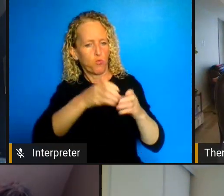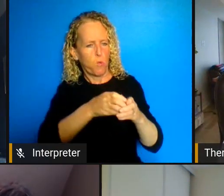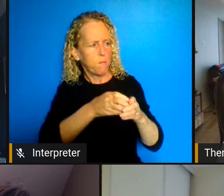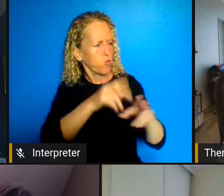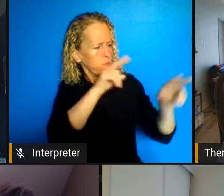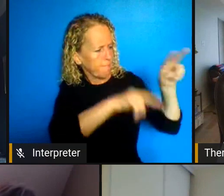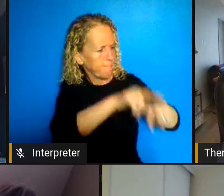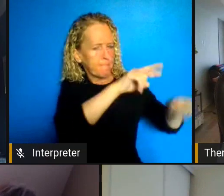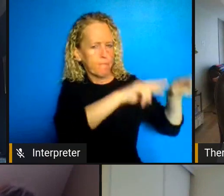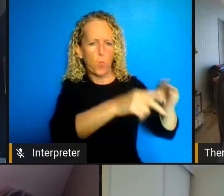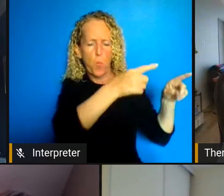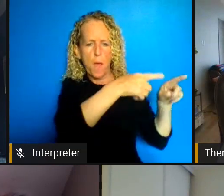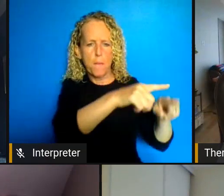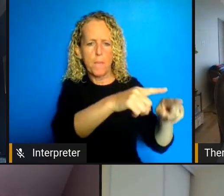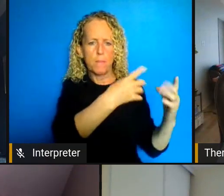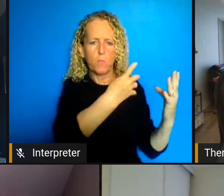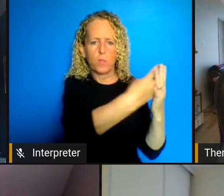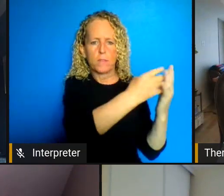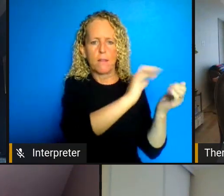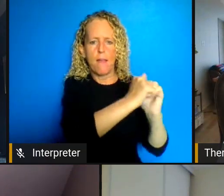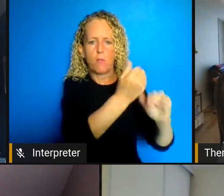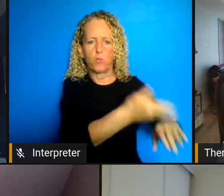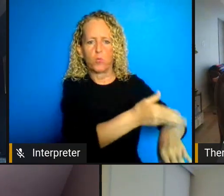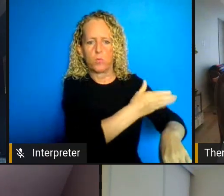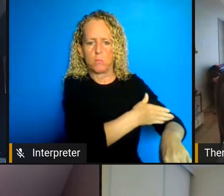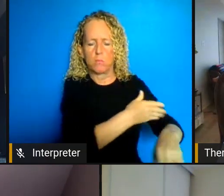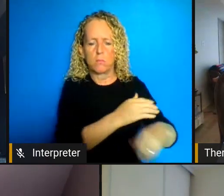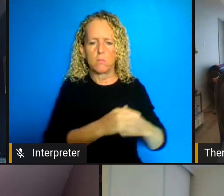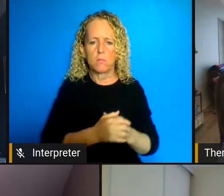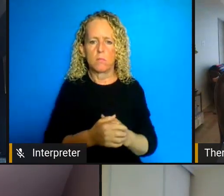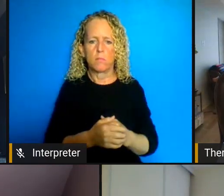I can we can probably guess what happened one of the big problems that